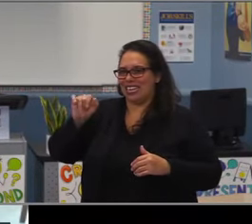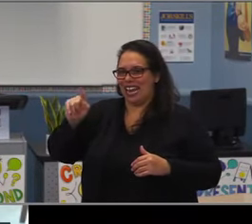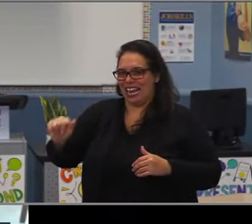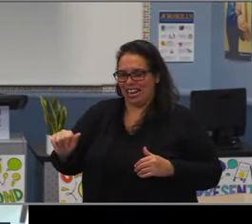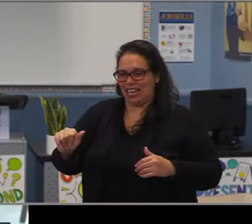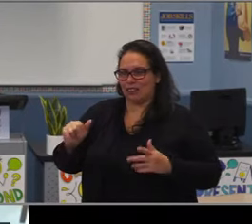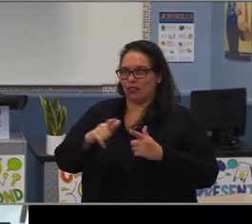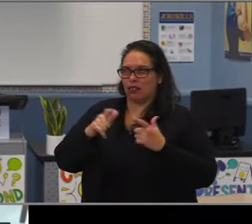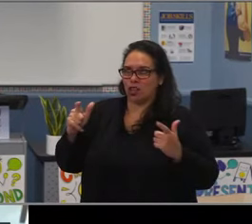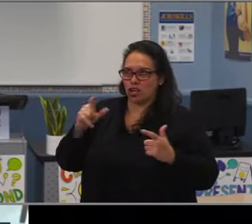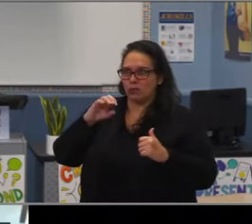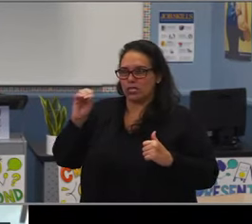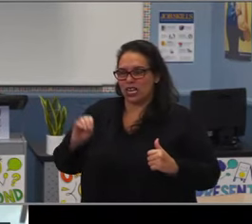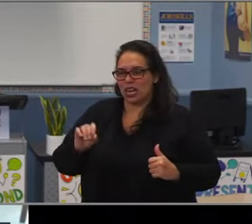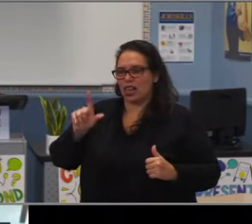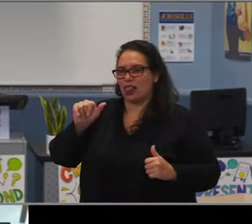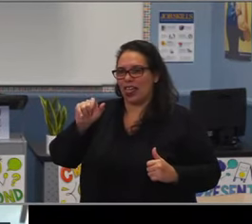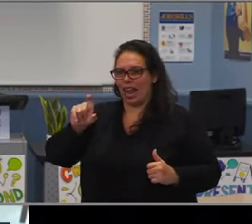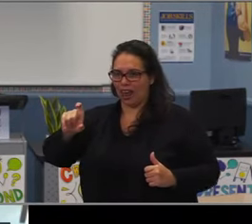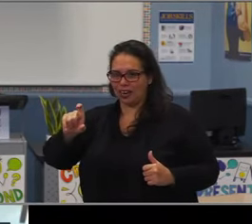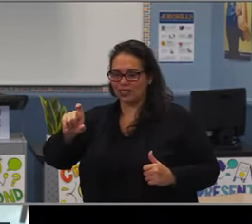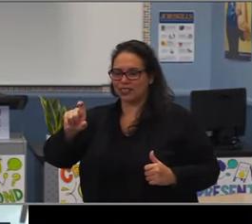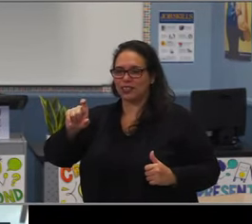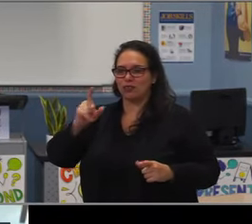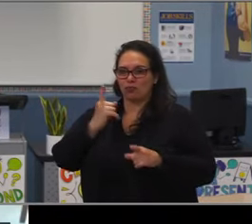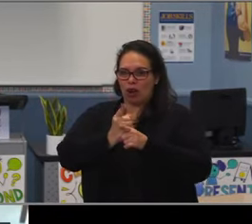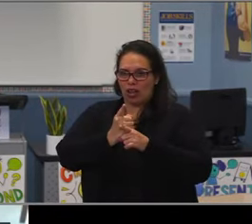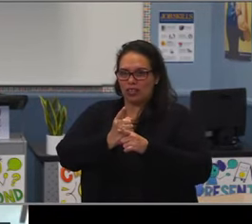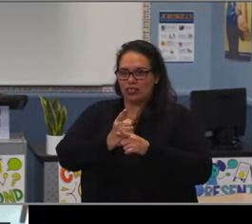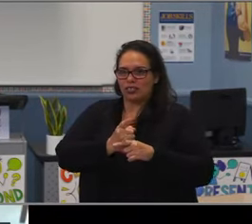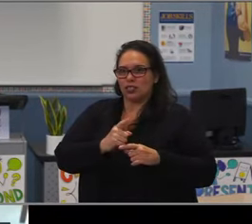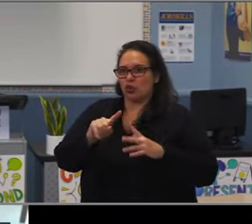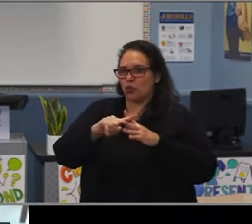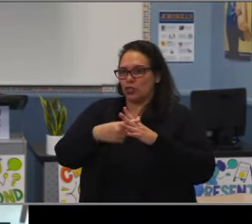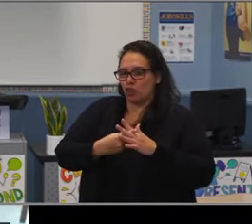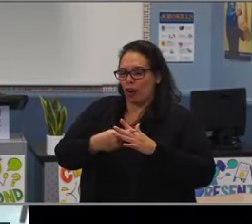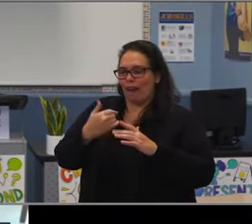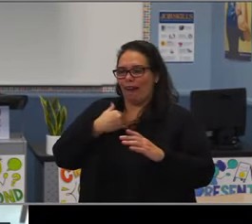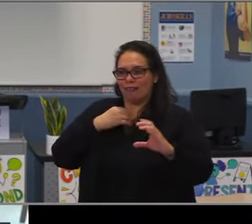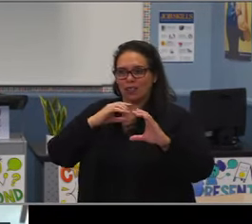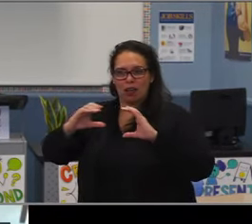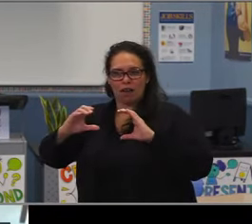Following that logic, then I'm curious, and this is open to not just you, Chris,